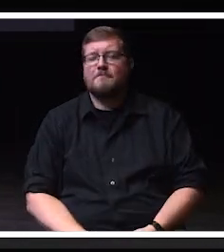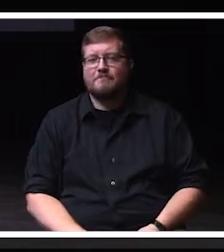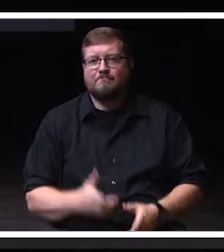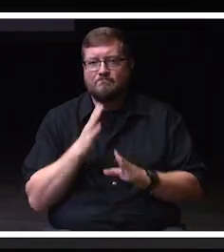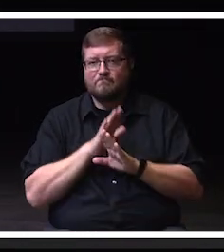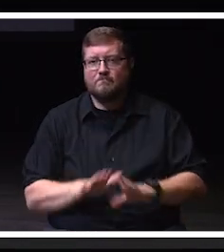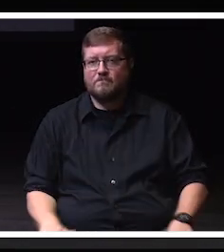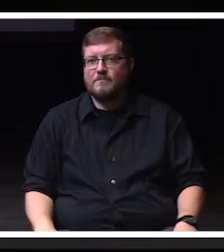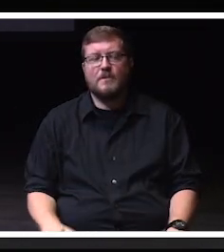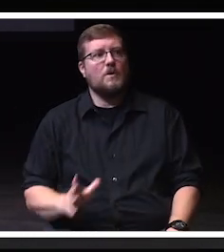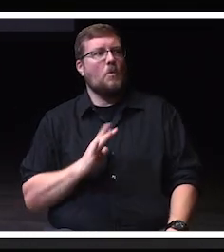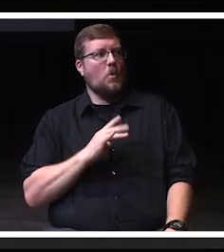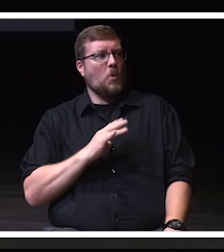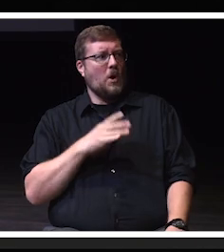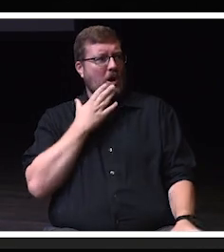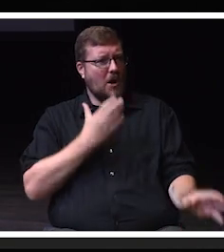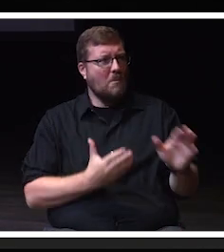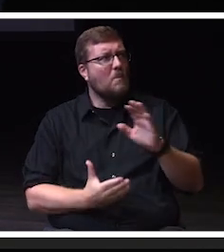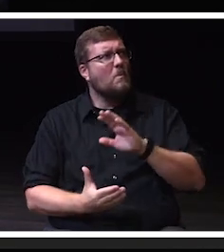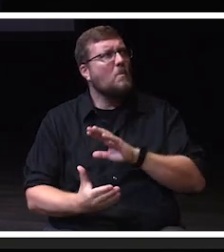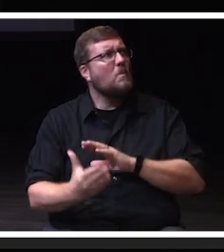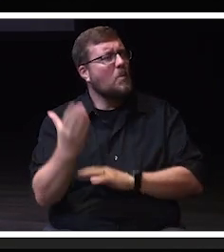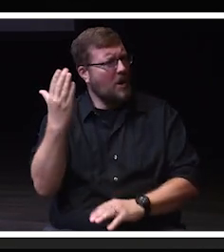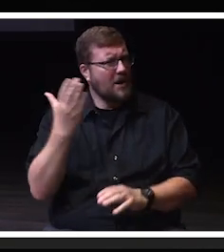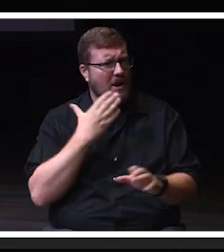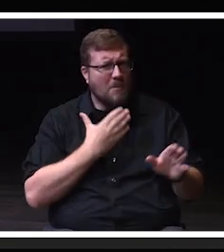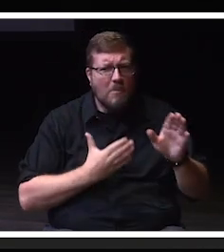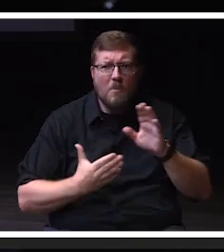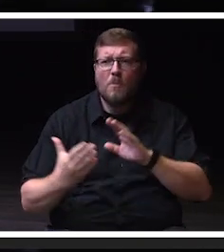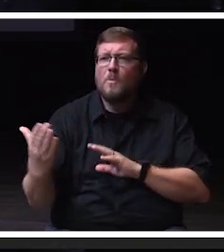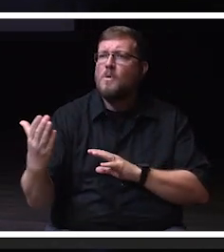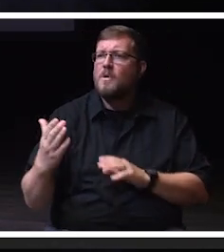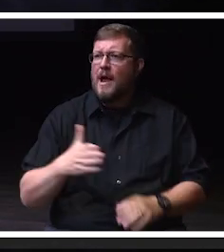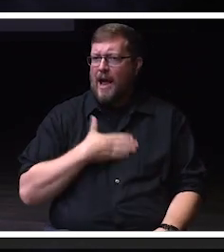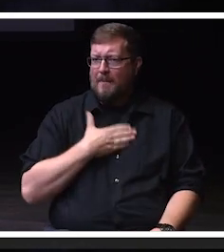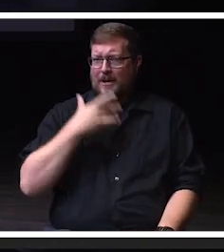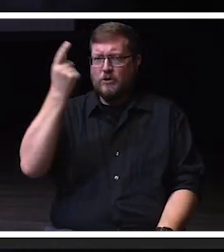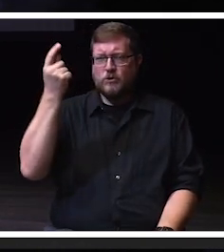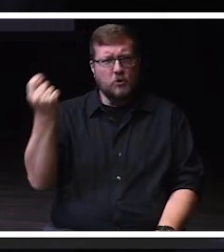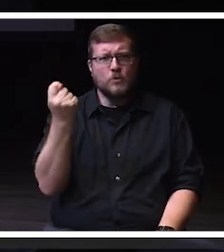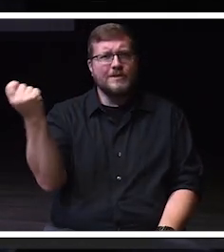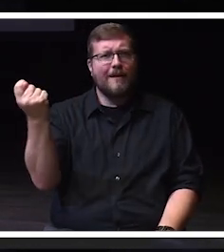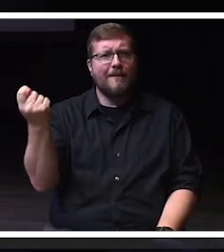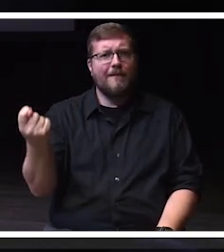Whoo! Good morning. Great morning. Happy Tuesday.